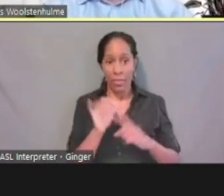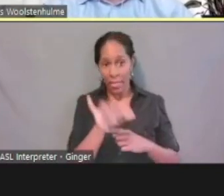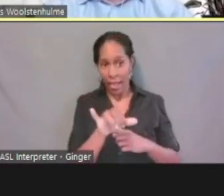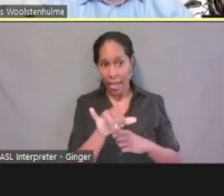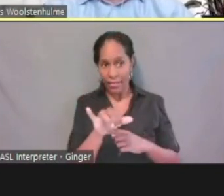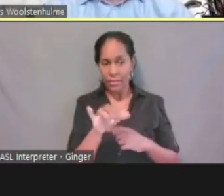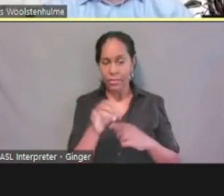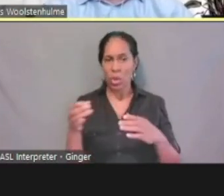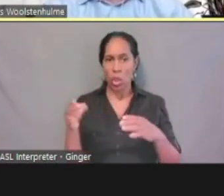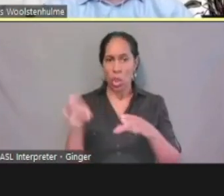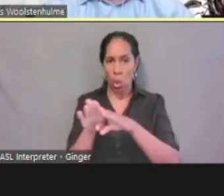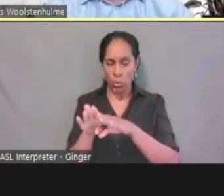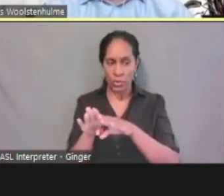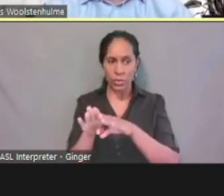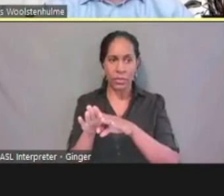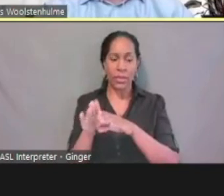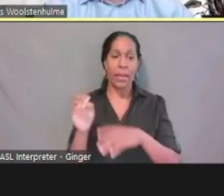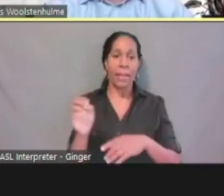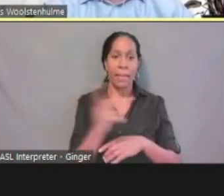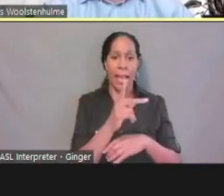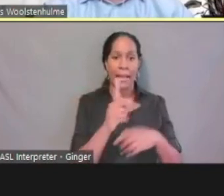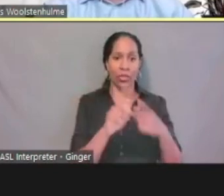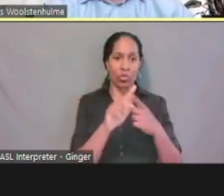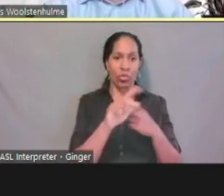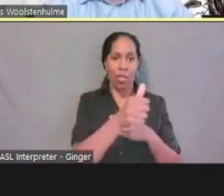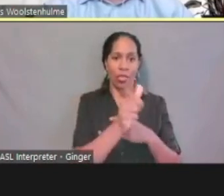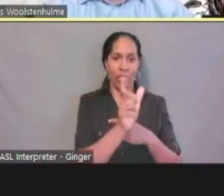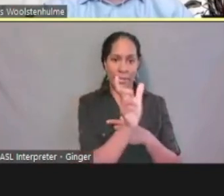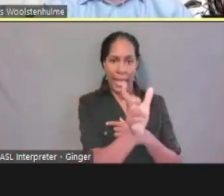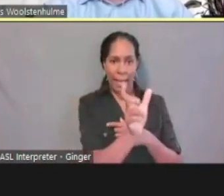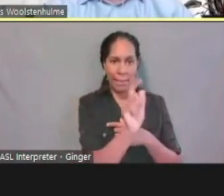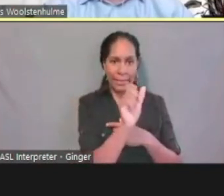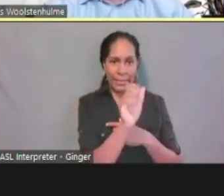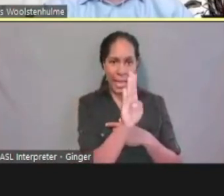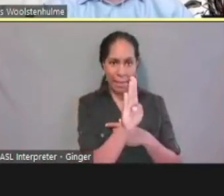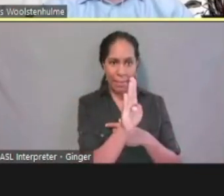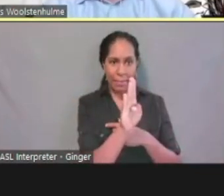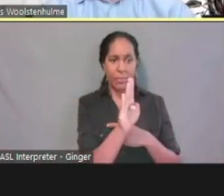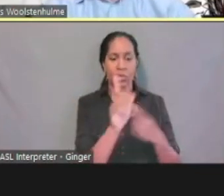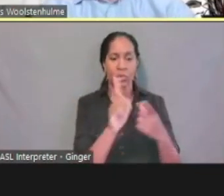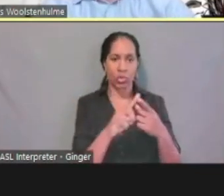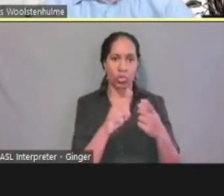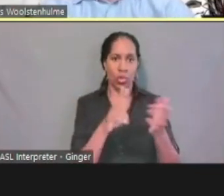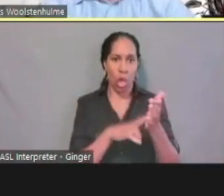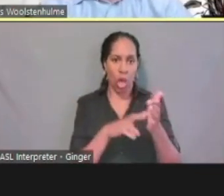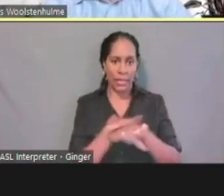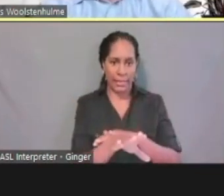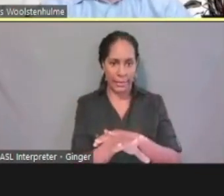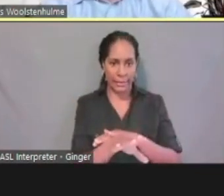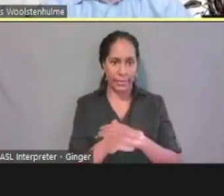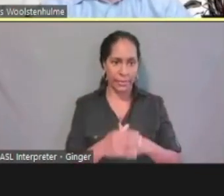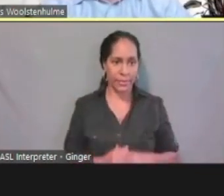and going back over to this tab to then actually log in to ePASS